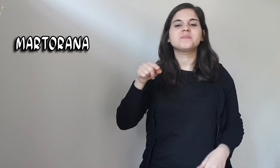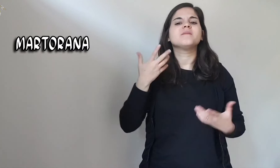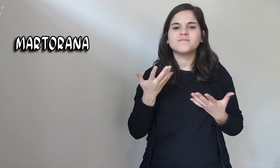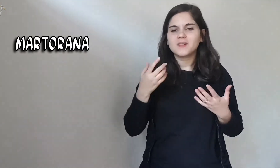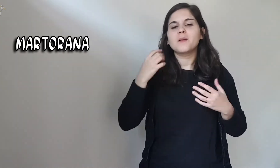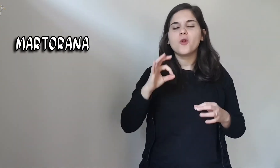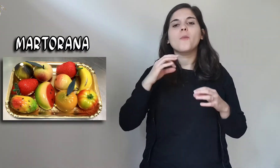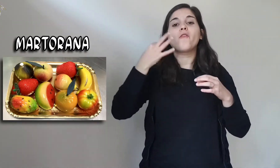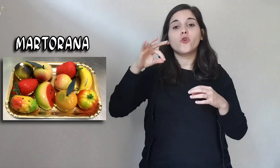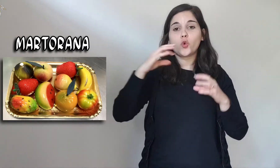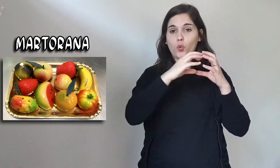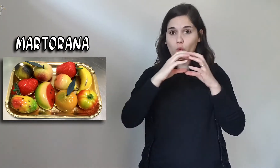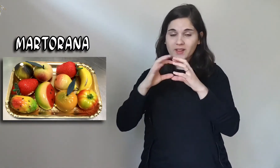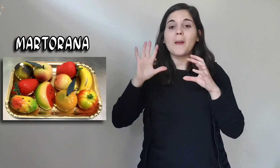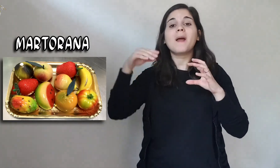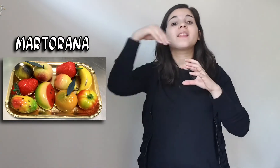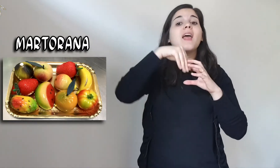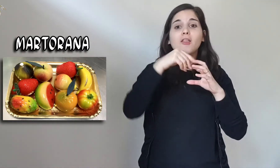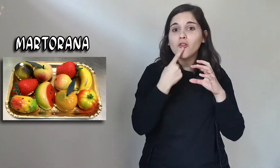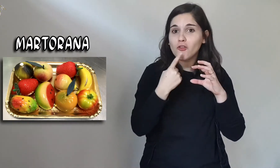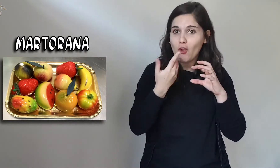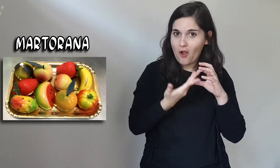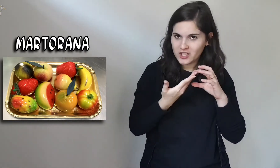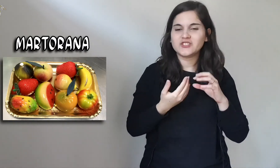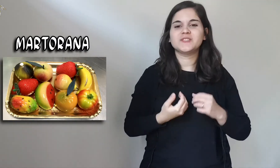It looks like a fruit, but inside it's a sweet.